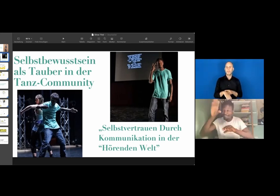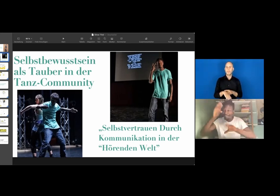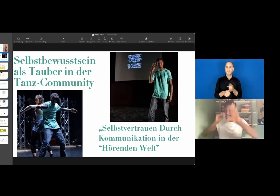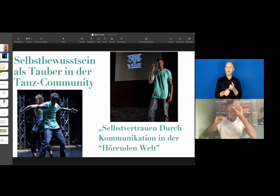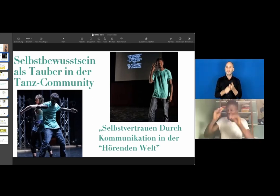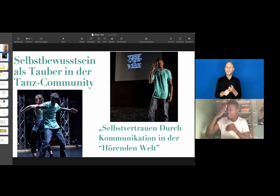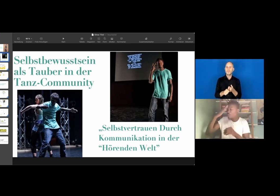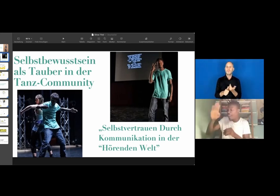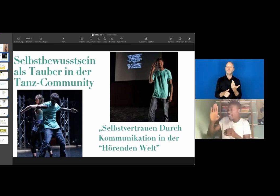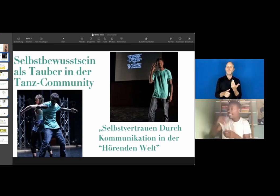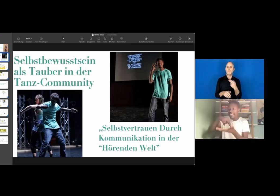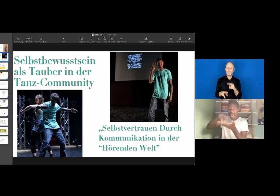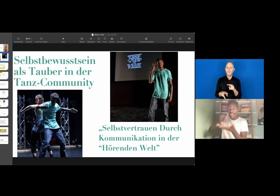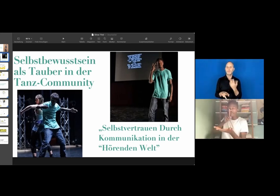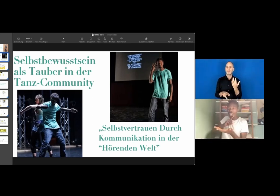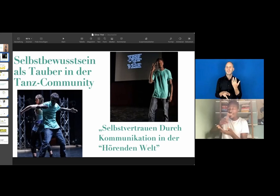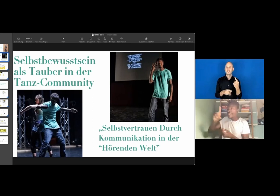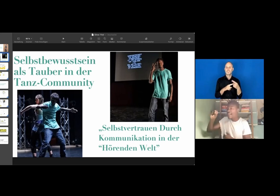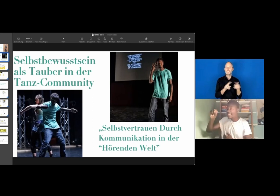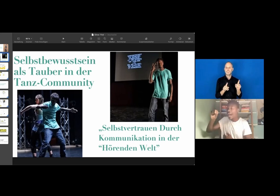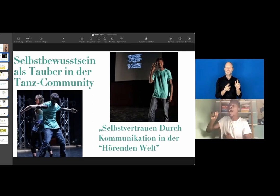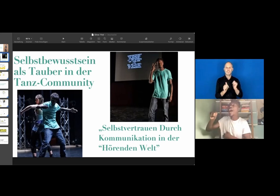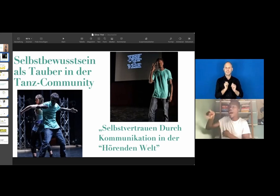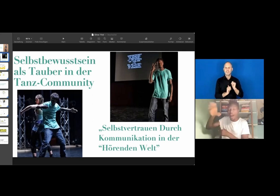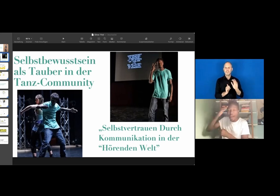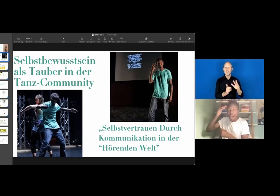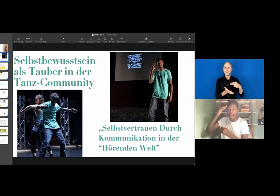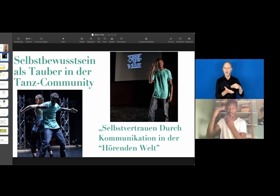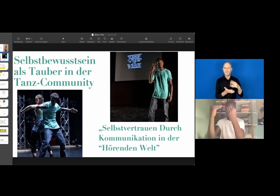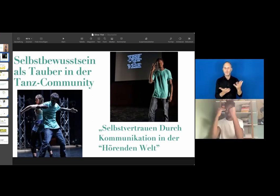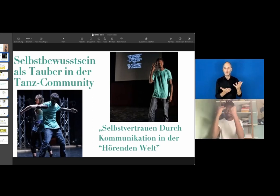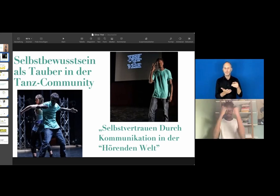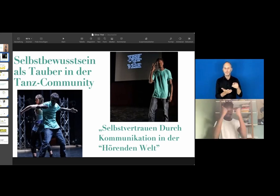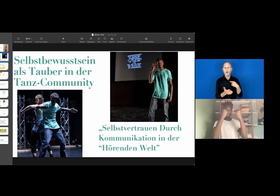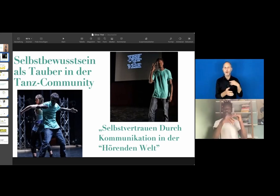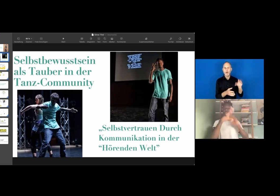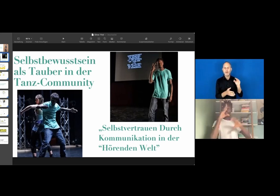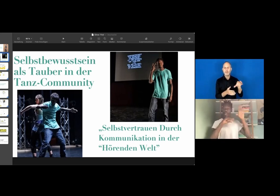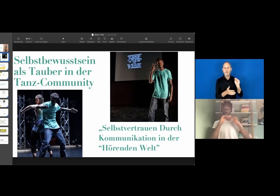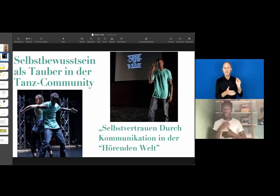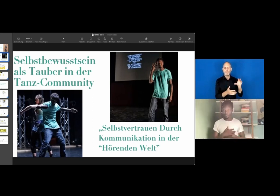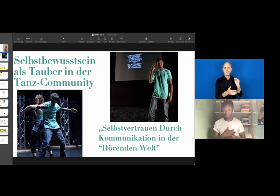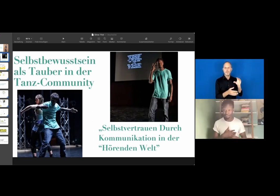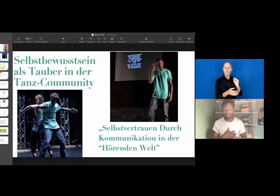Because once I did not know a certain dance or a certain style, I was eager to learn about it.